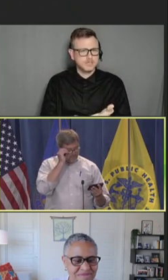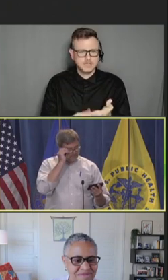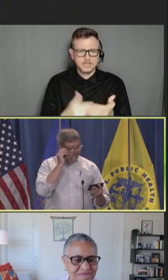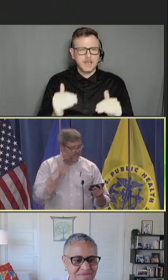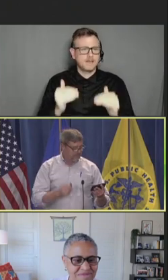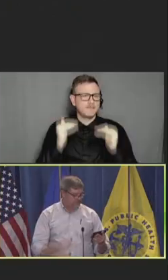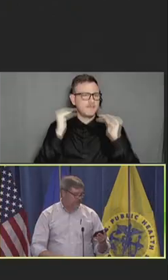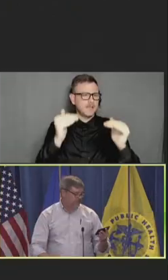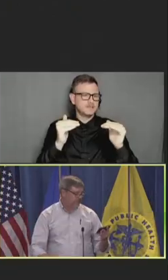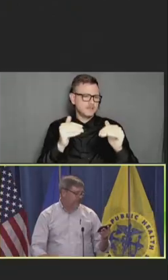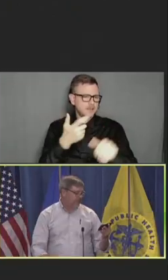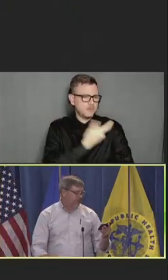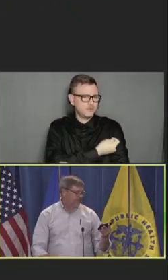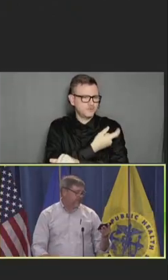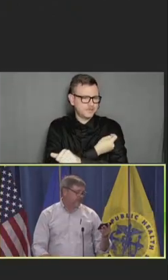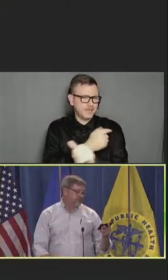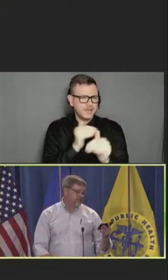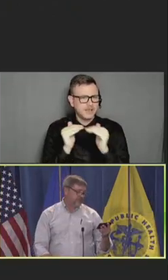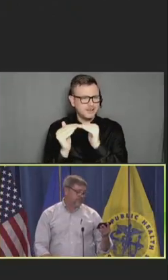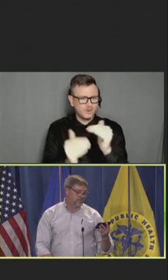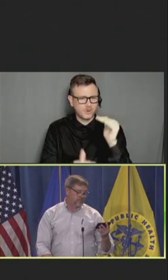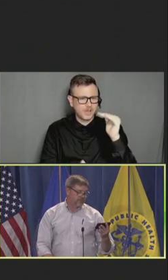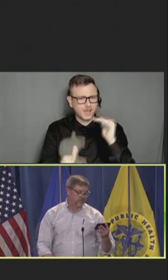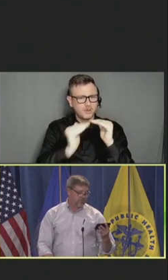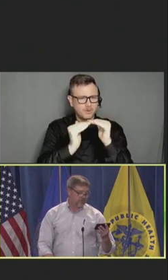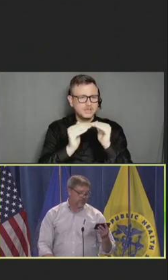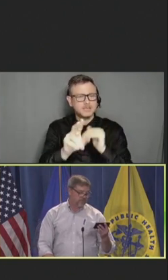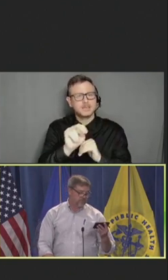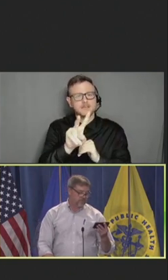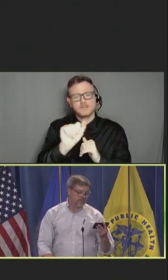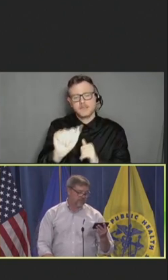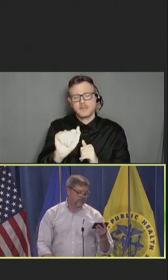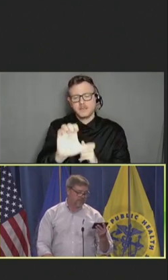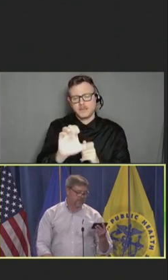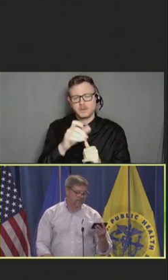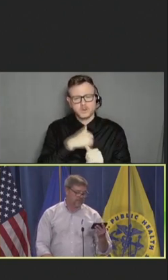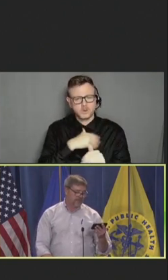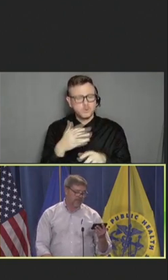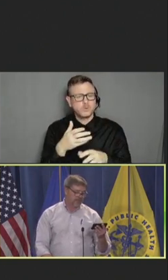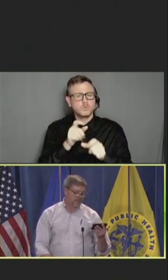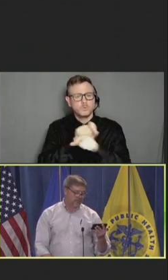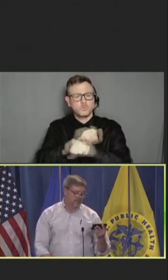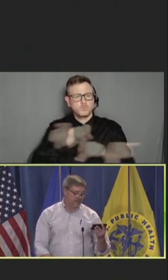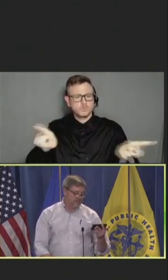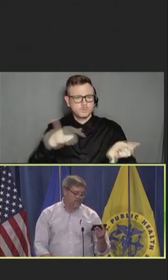some input on. "NVAC recently approved a report to advance immunization equity.